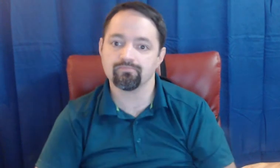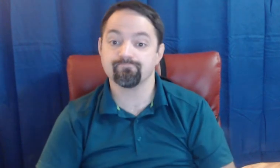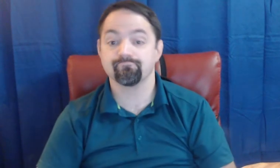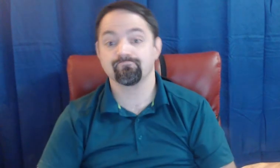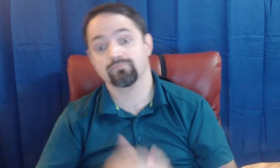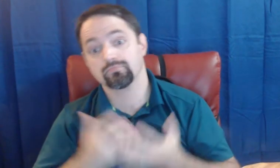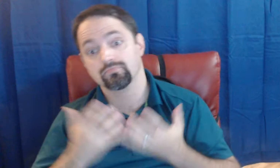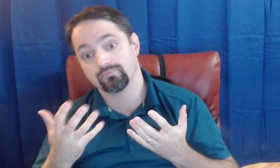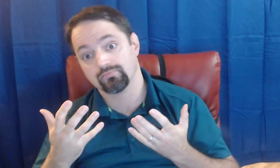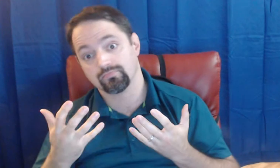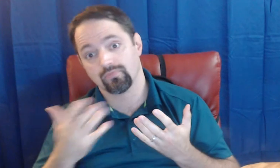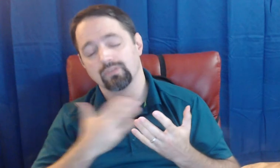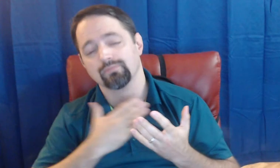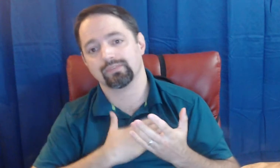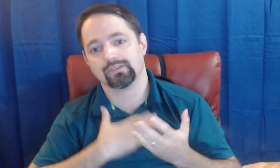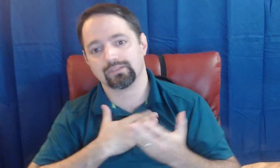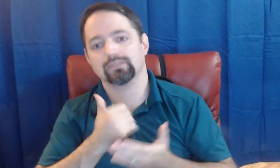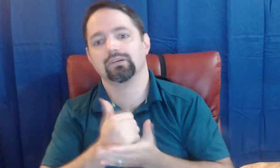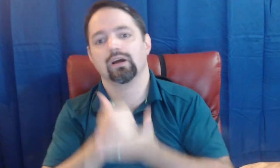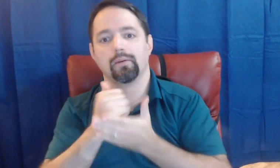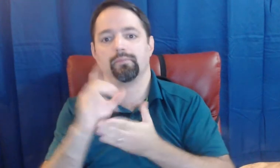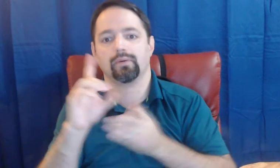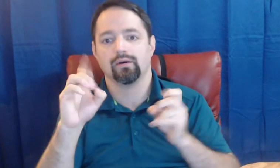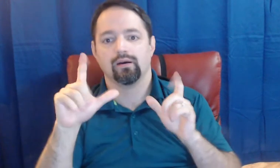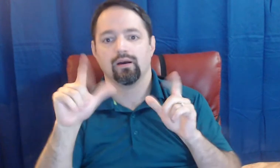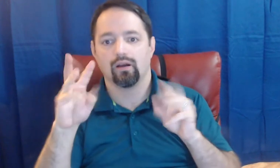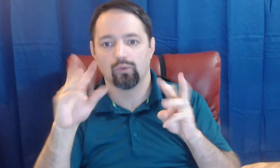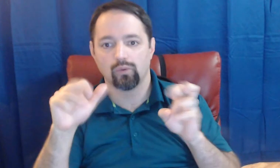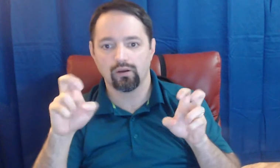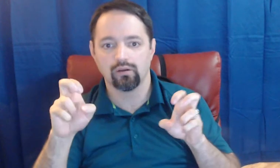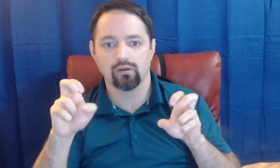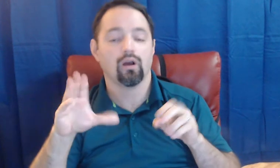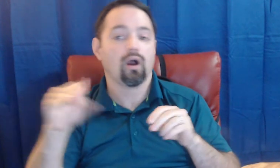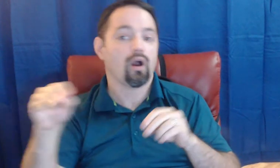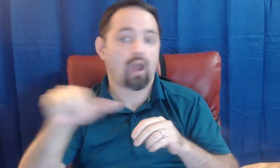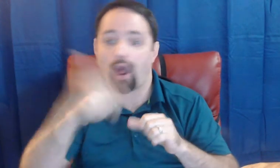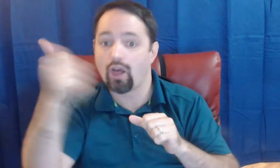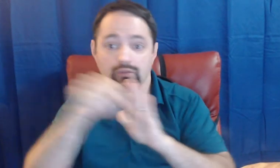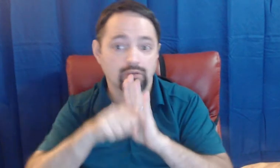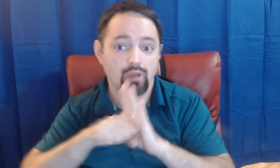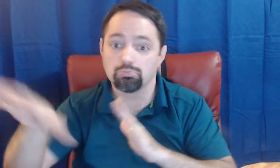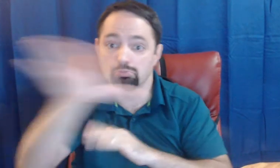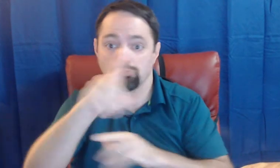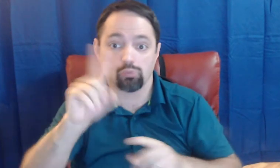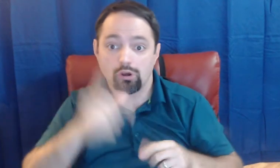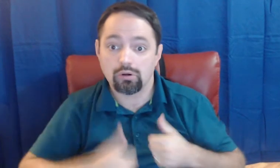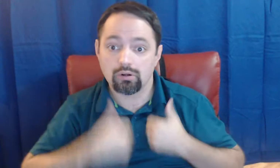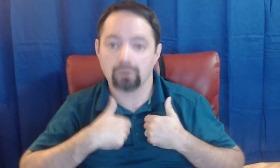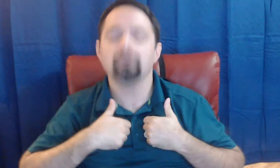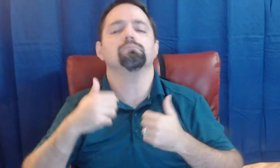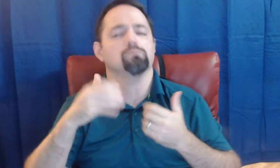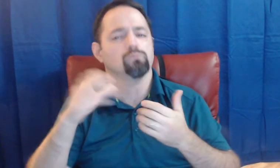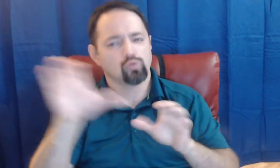please help Delaware and other states that you're in